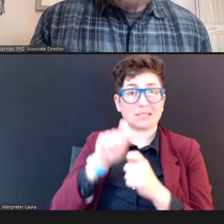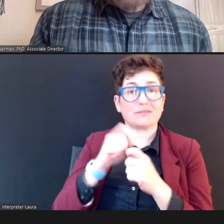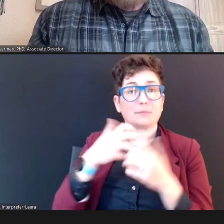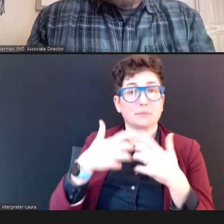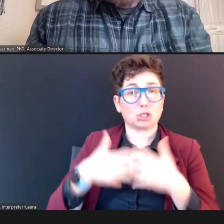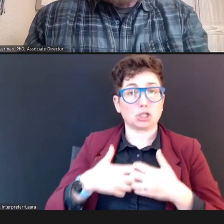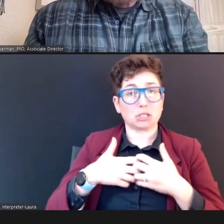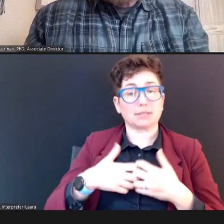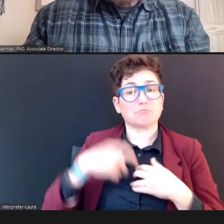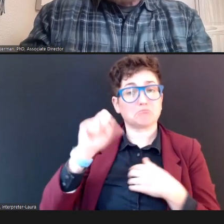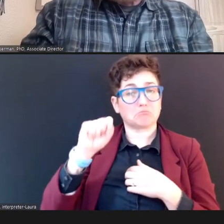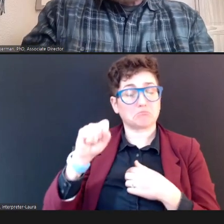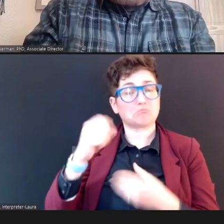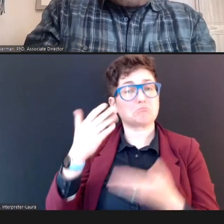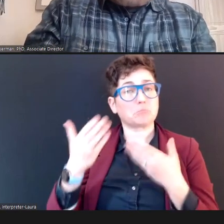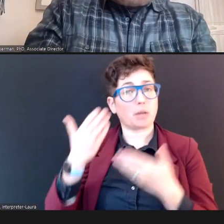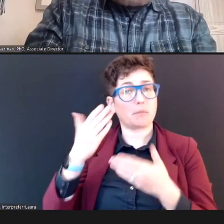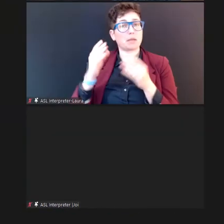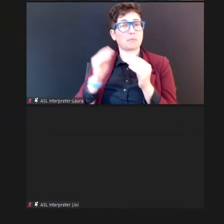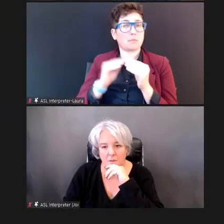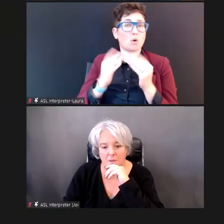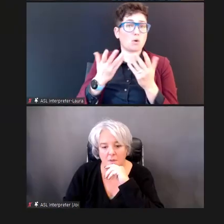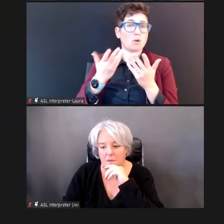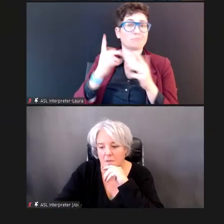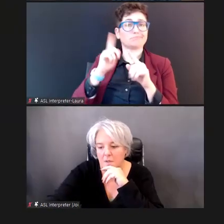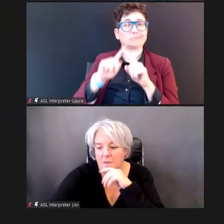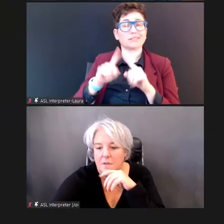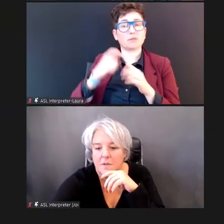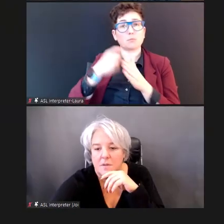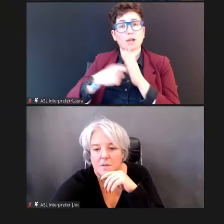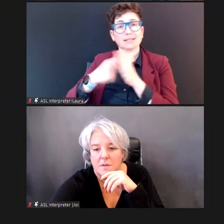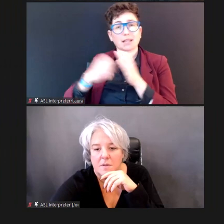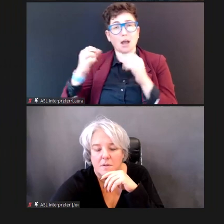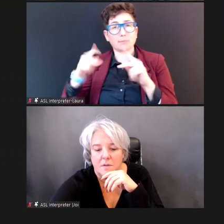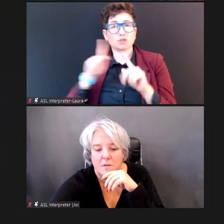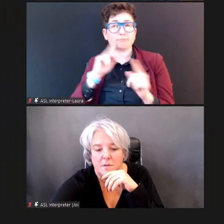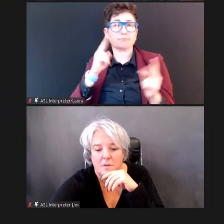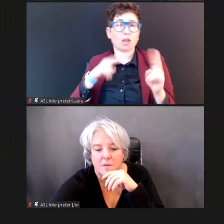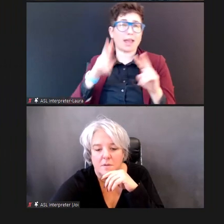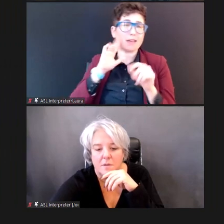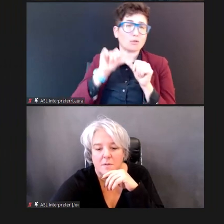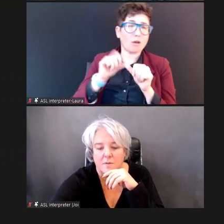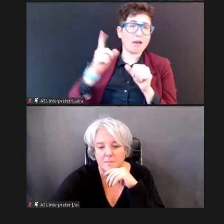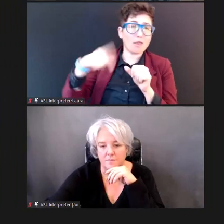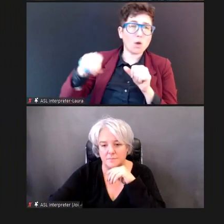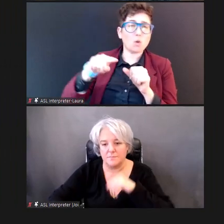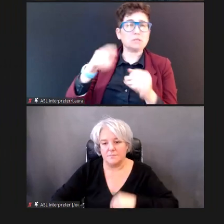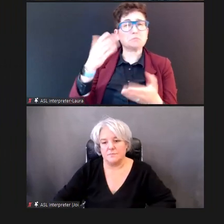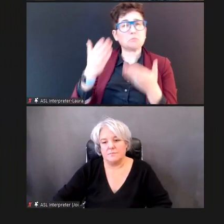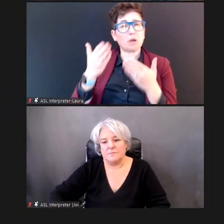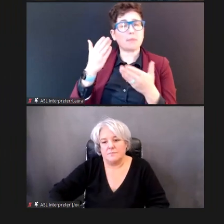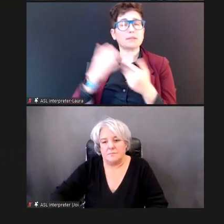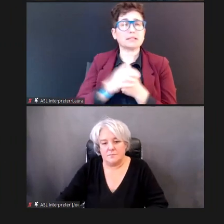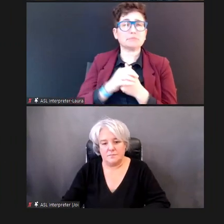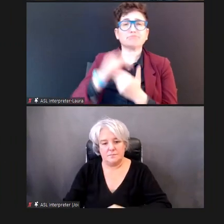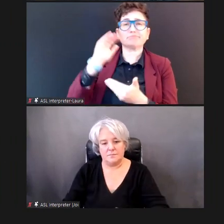probably more pricing opportunity, to look at across those, and, probably, less opportunity as you go further to the right of the